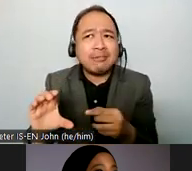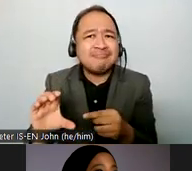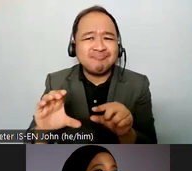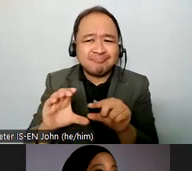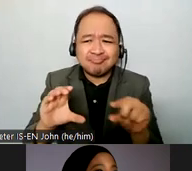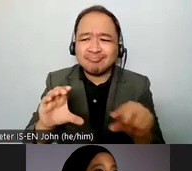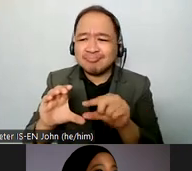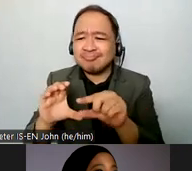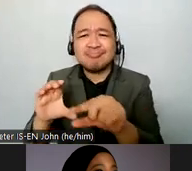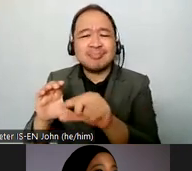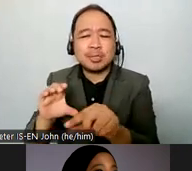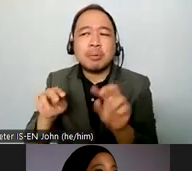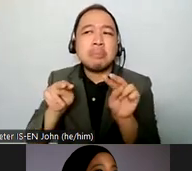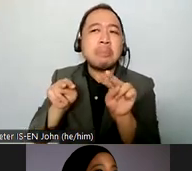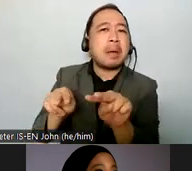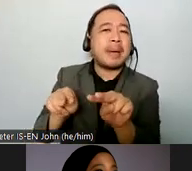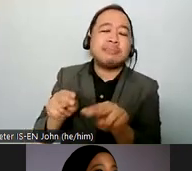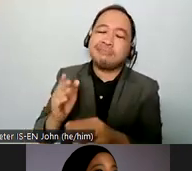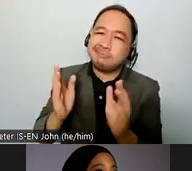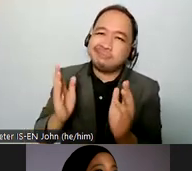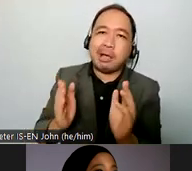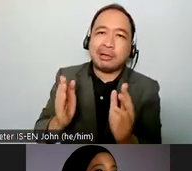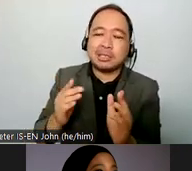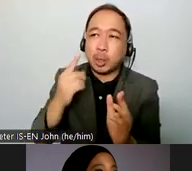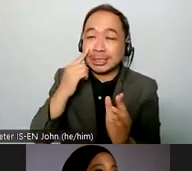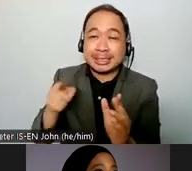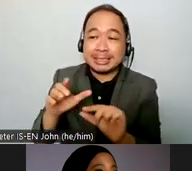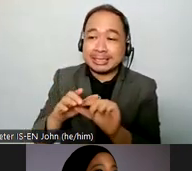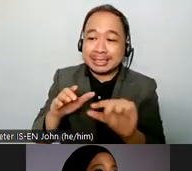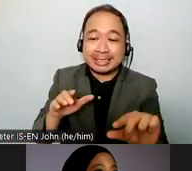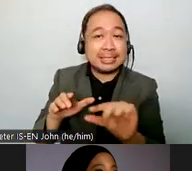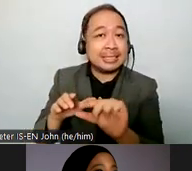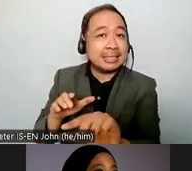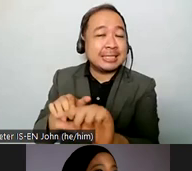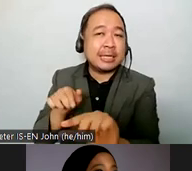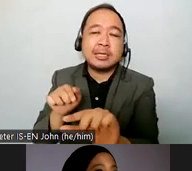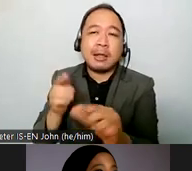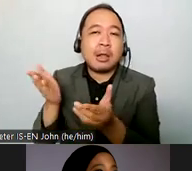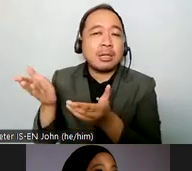from decentralizations go into services which continue to instruct disabled people including